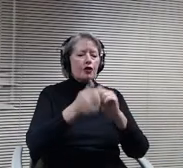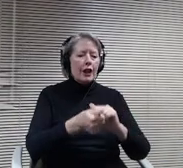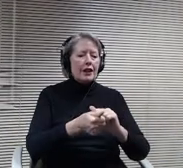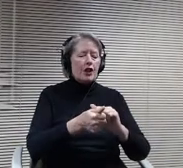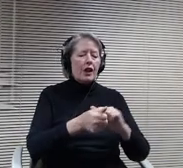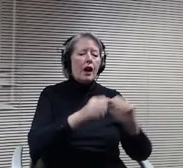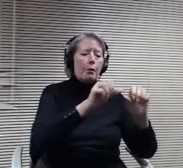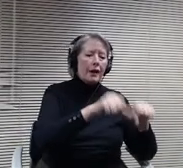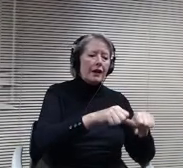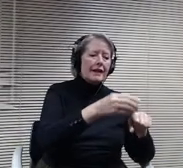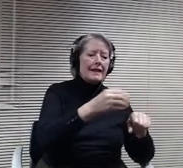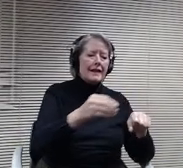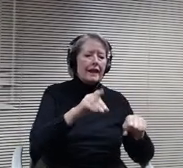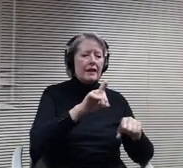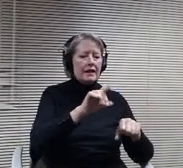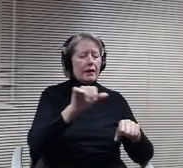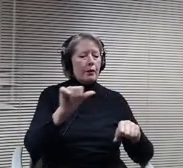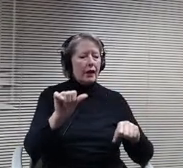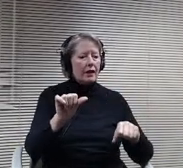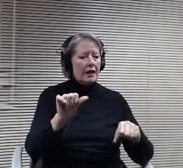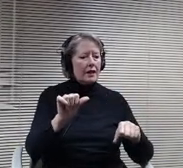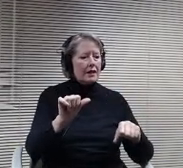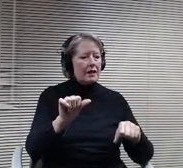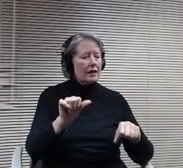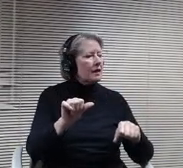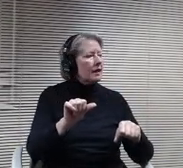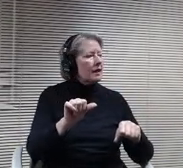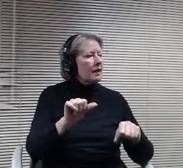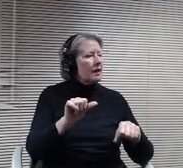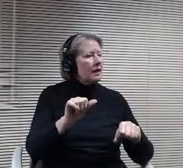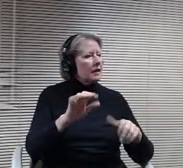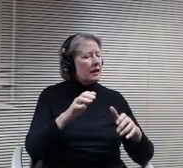stride that we have been going for, I would say that's that's